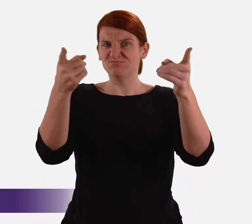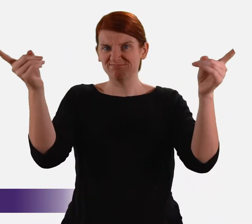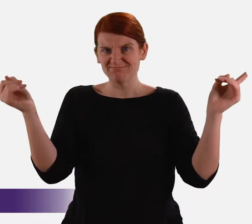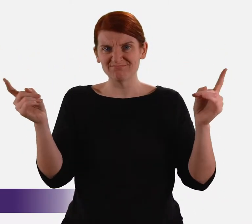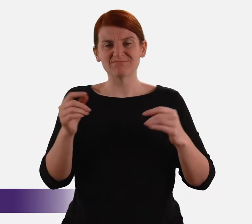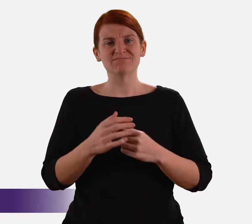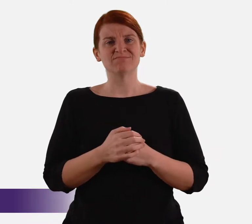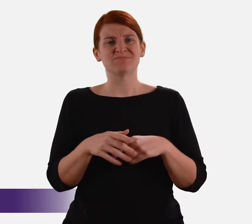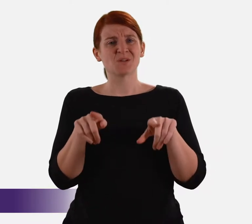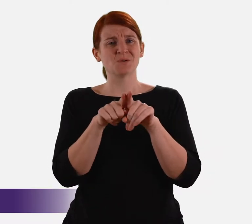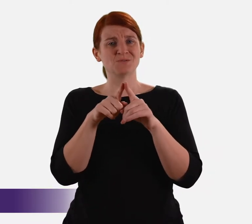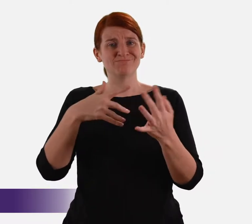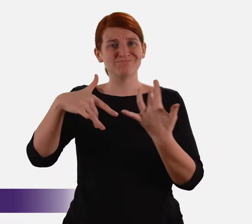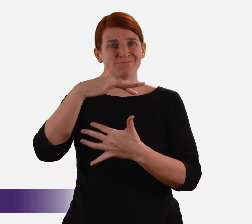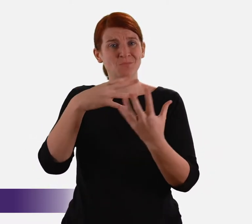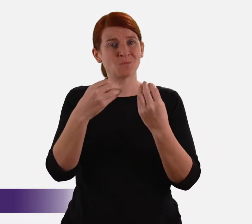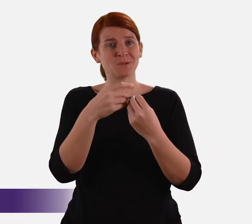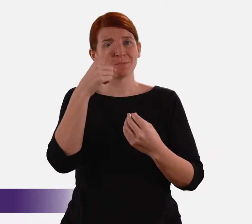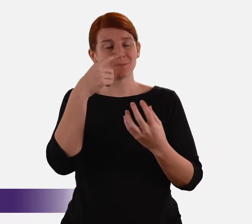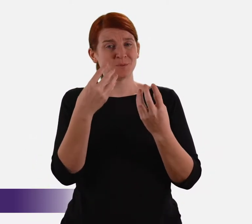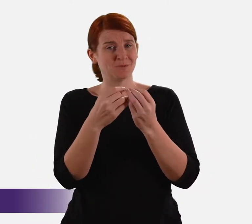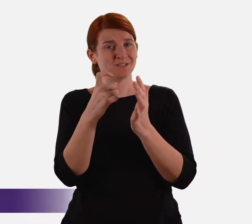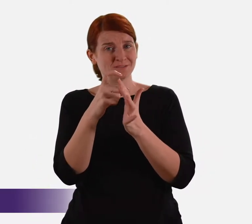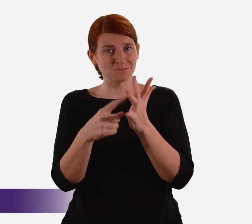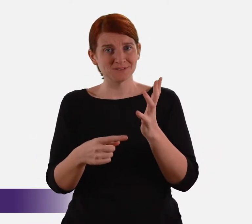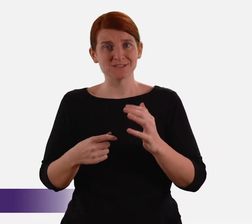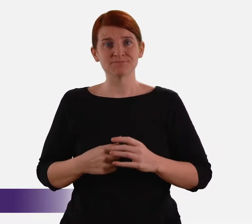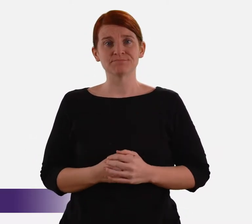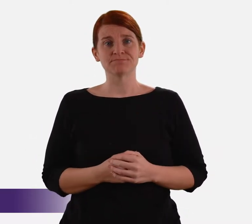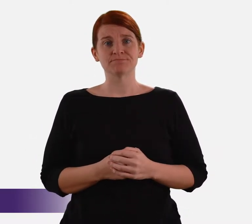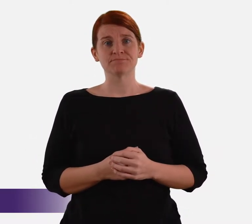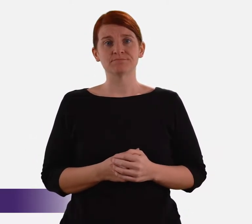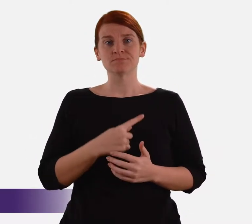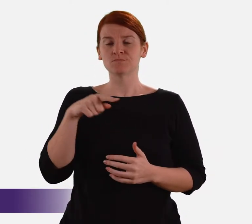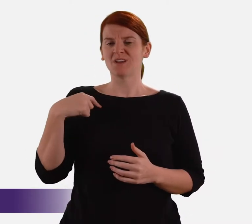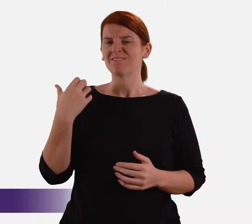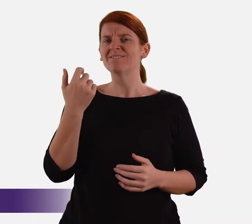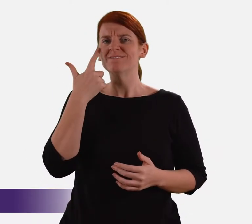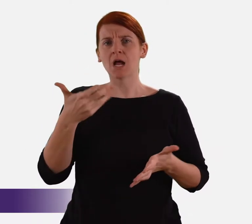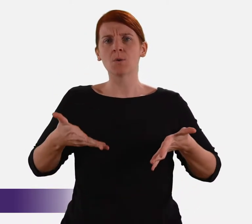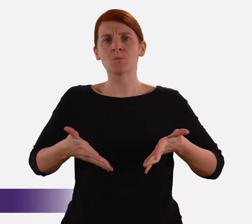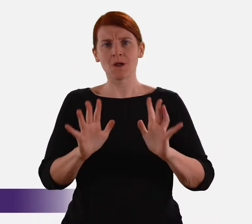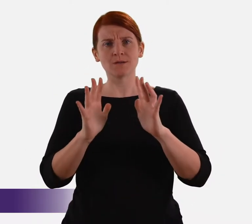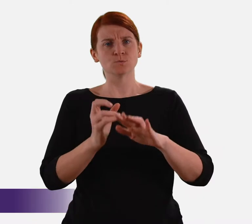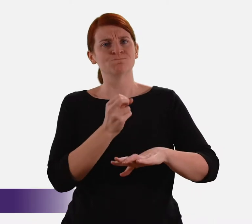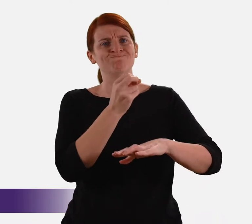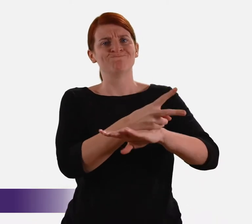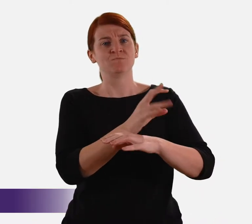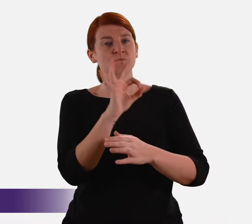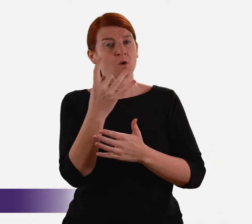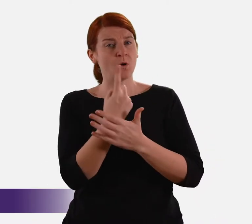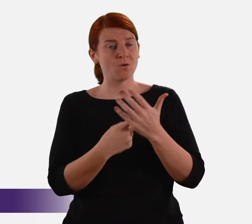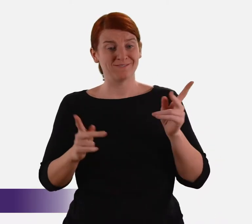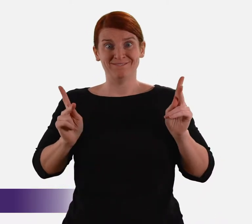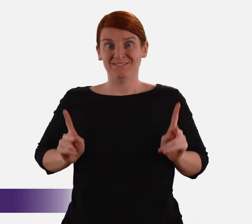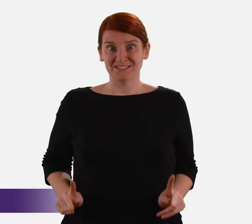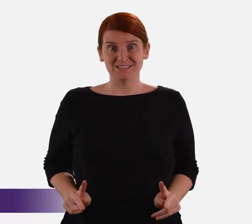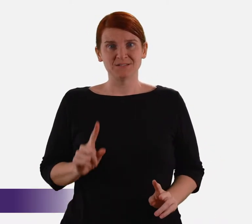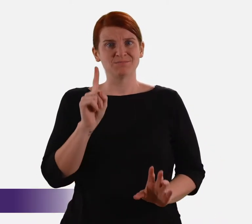engaging with people with disability are truly formidable. We have to find ways of overcoming not only the physical